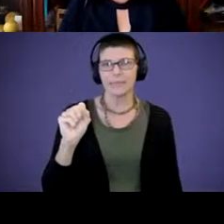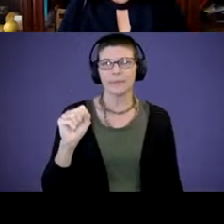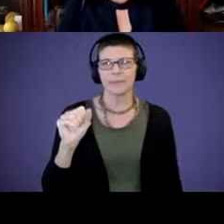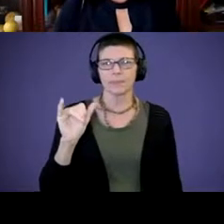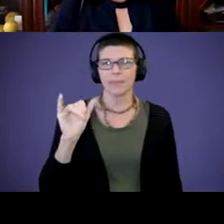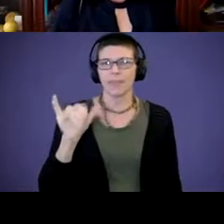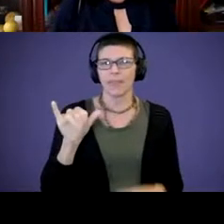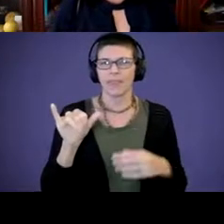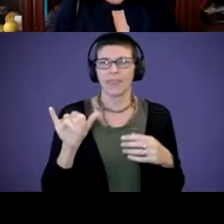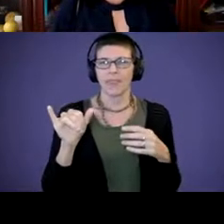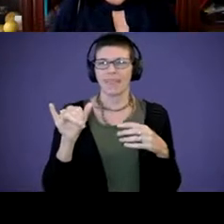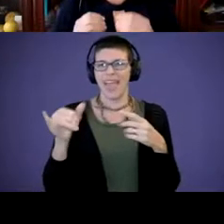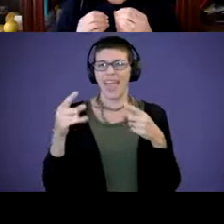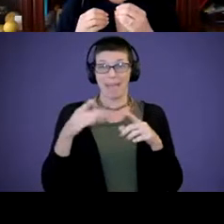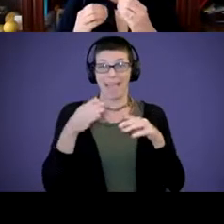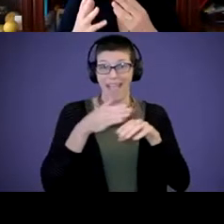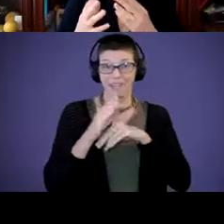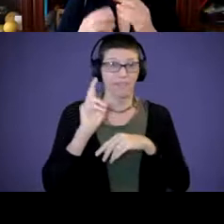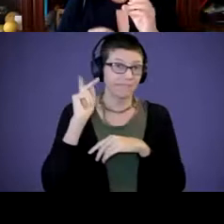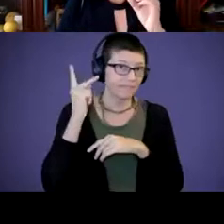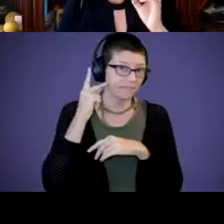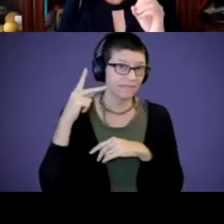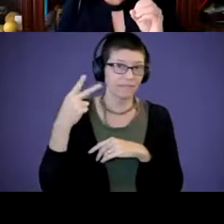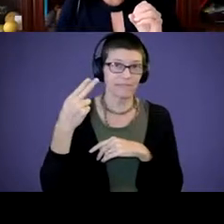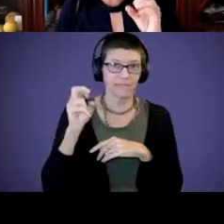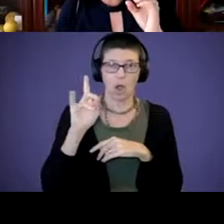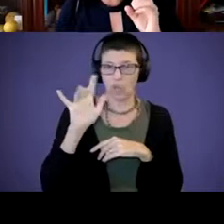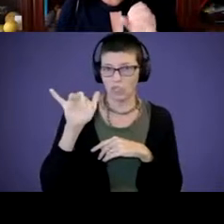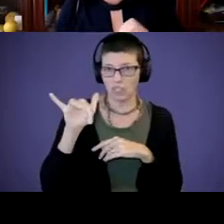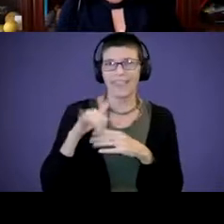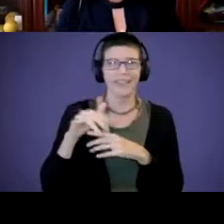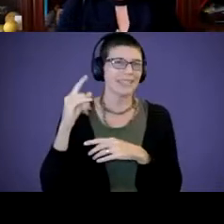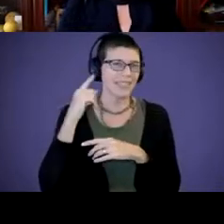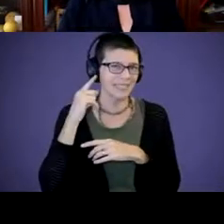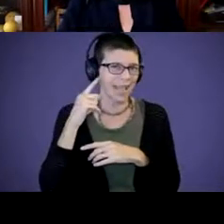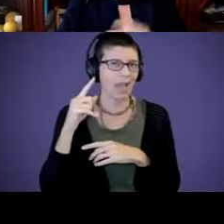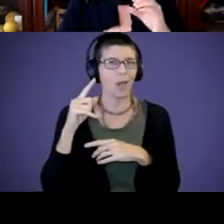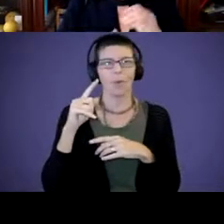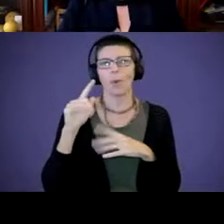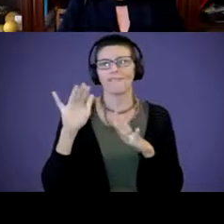phenology. So phenology is again, the sound or finger, finger shapes, finger spelling shapes,